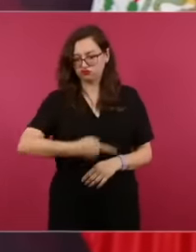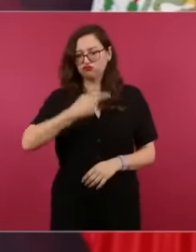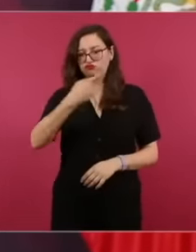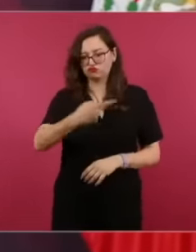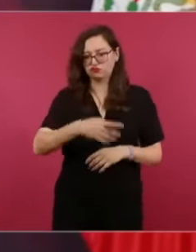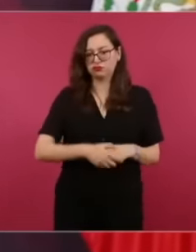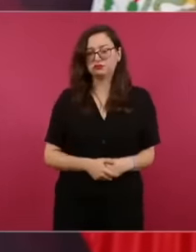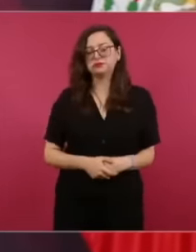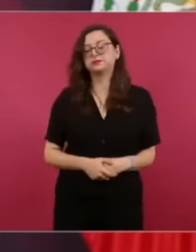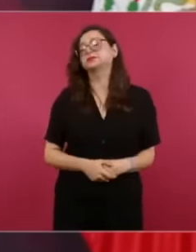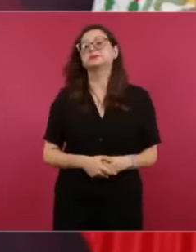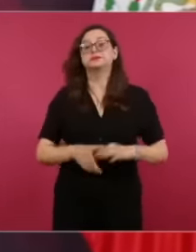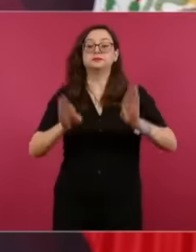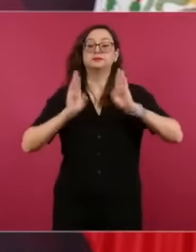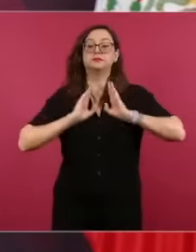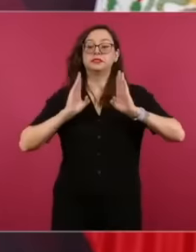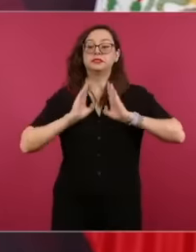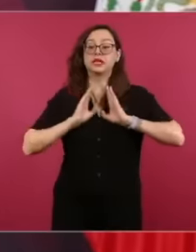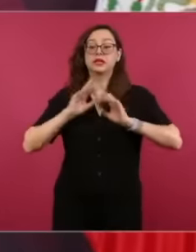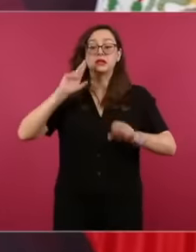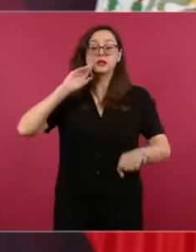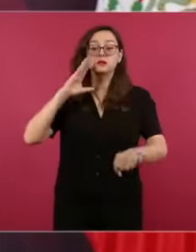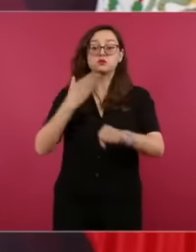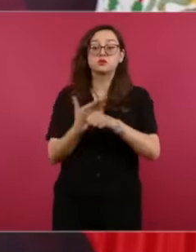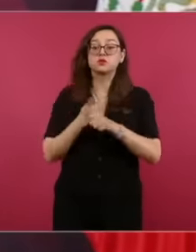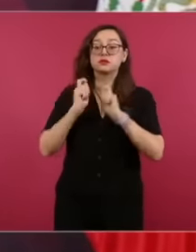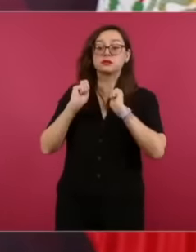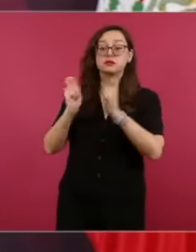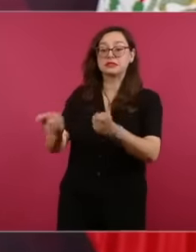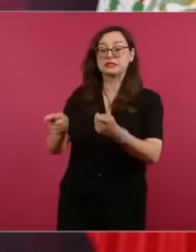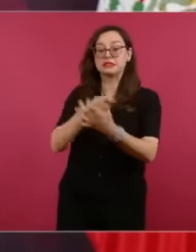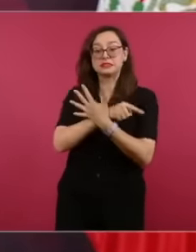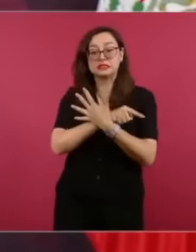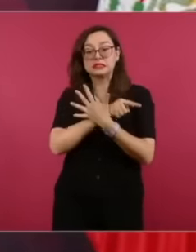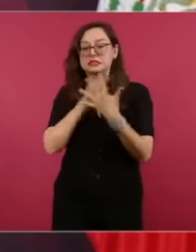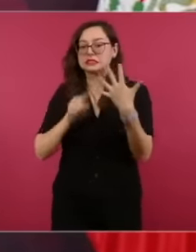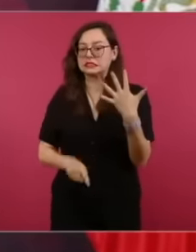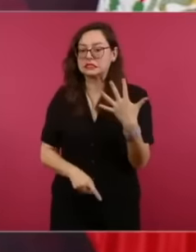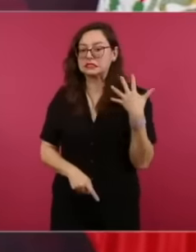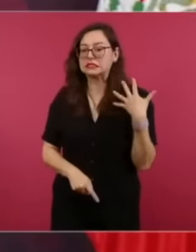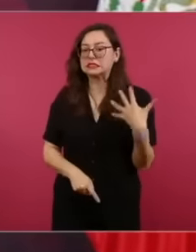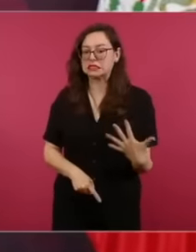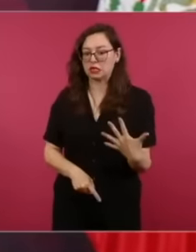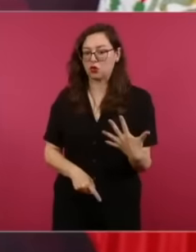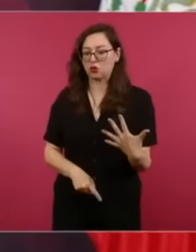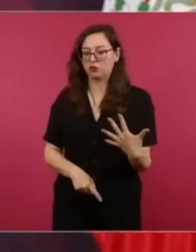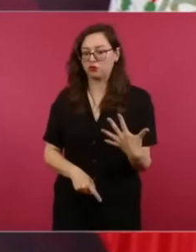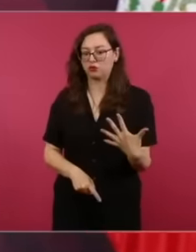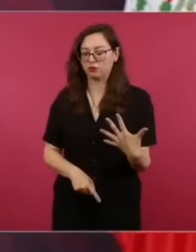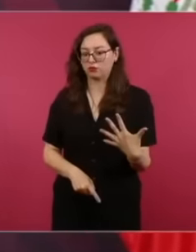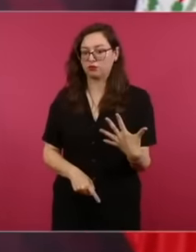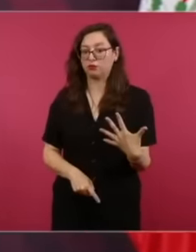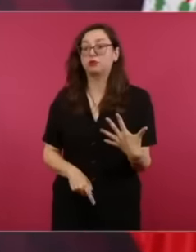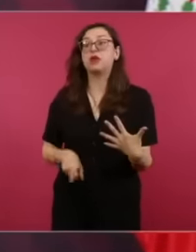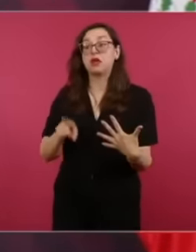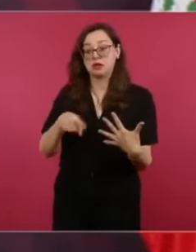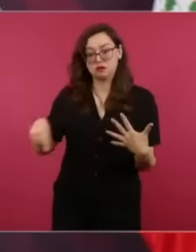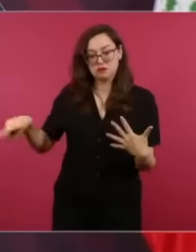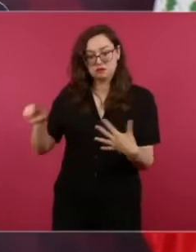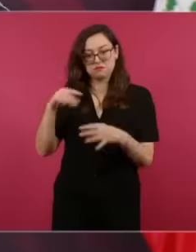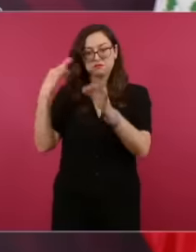and they are fulfilling them like never before. The first is to defend the sovereignty of